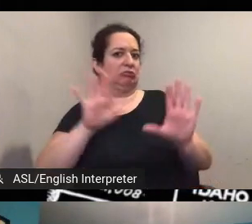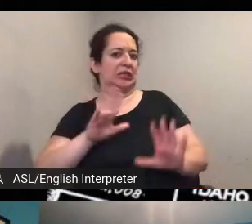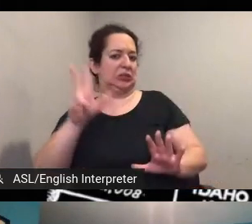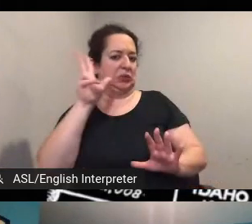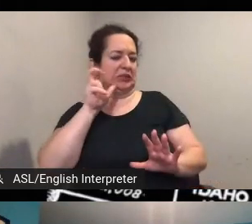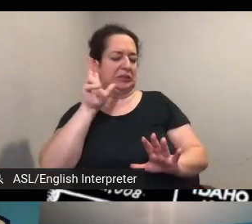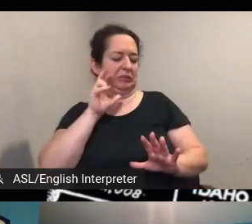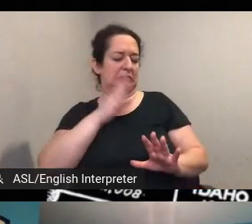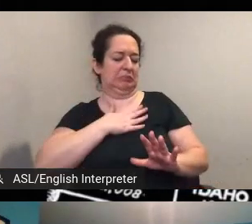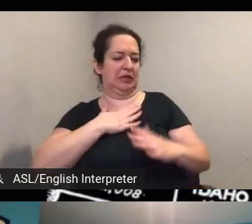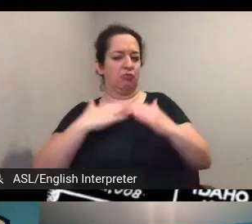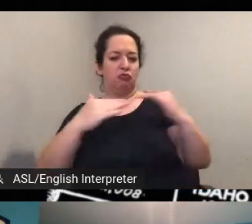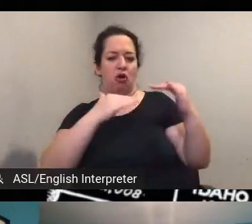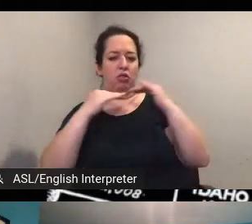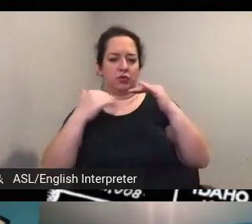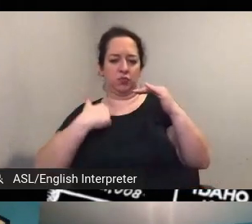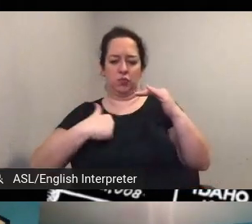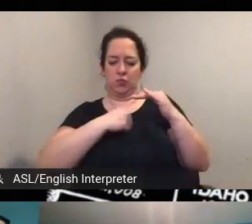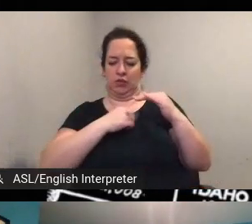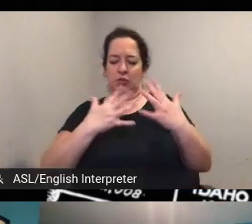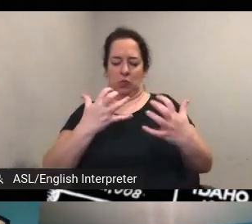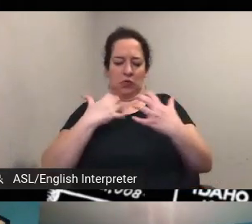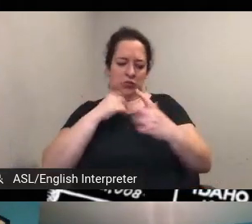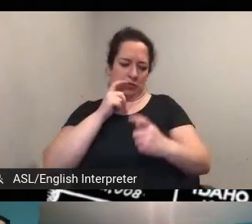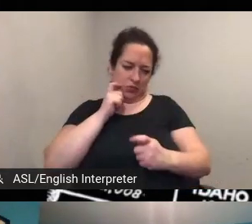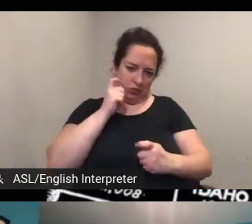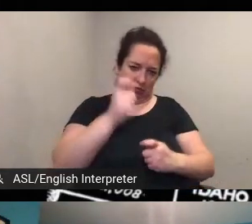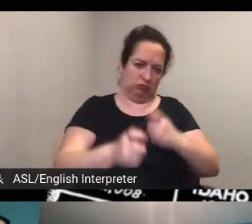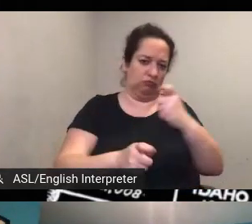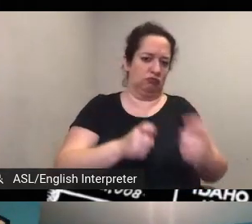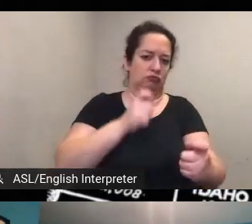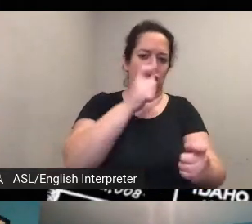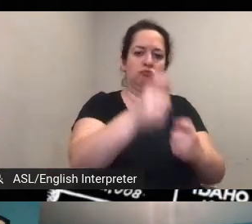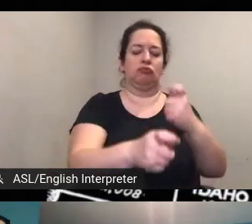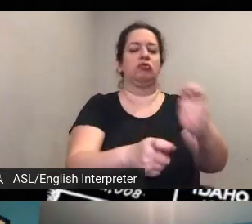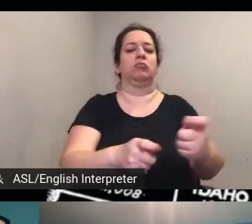therefore would love to contribute as matt and sam